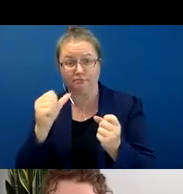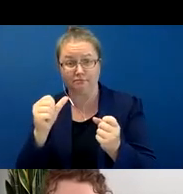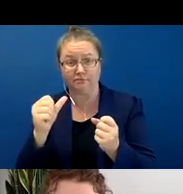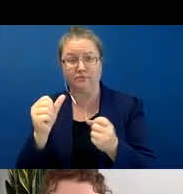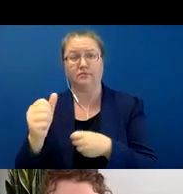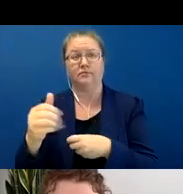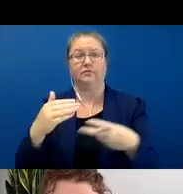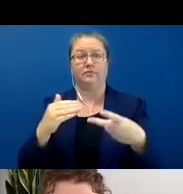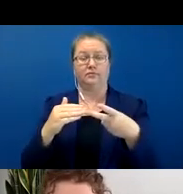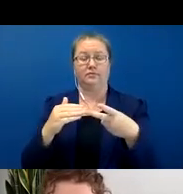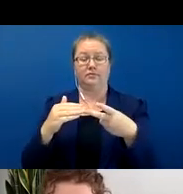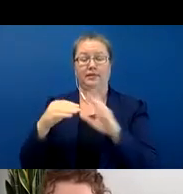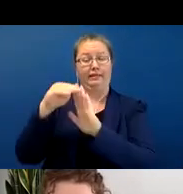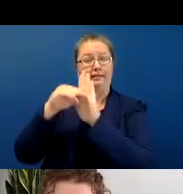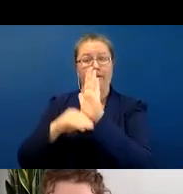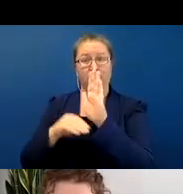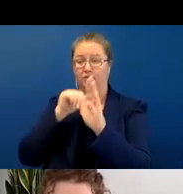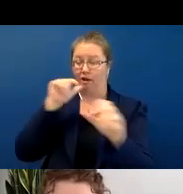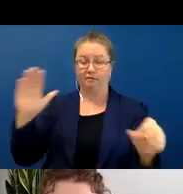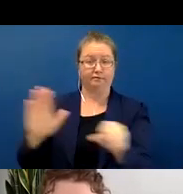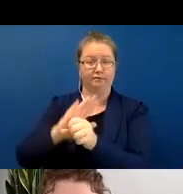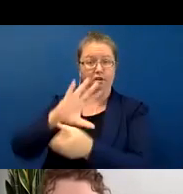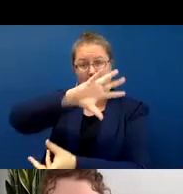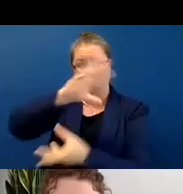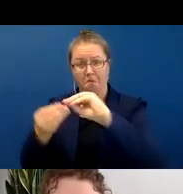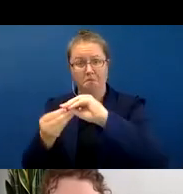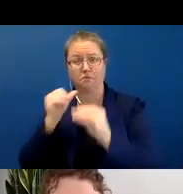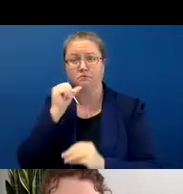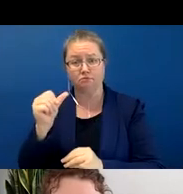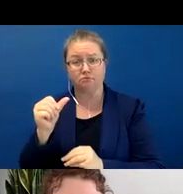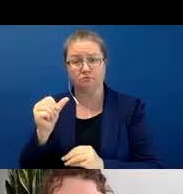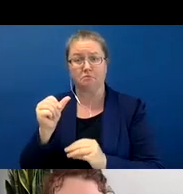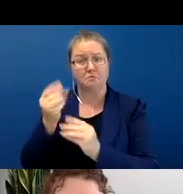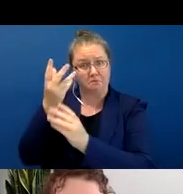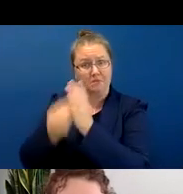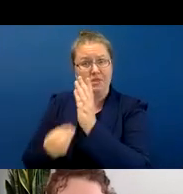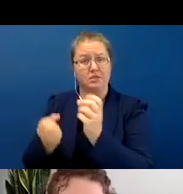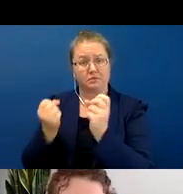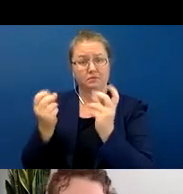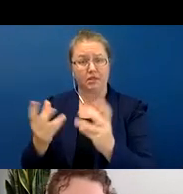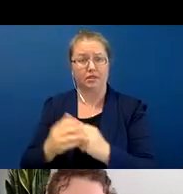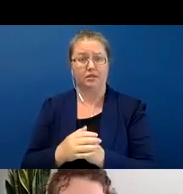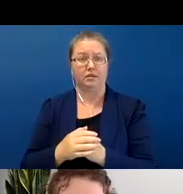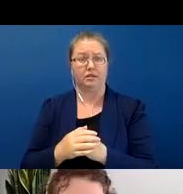wasn't comprehensive in Allan's original typology so you can see that Aikhenvald and Grinevald